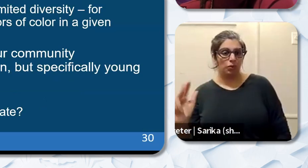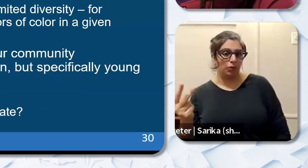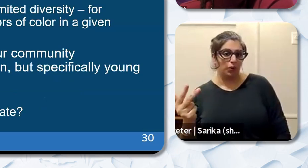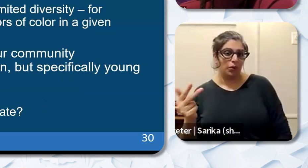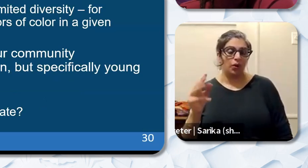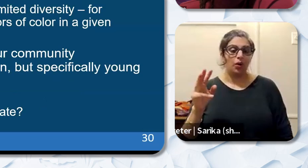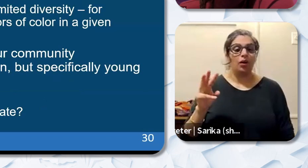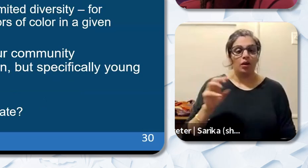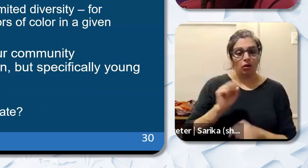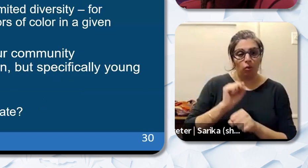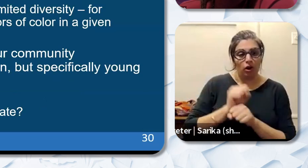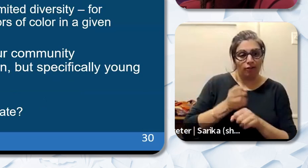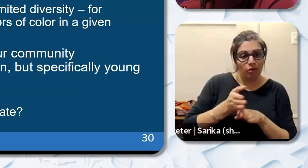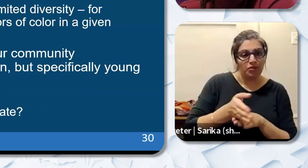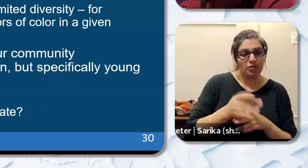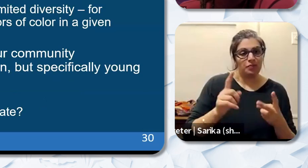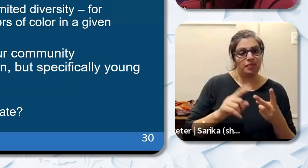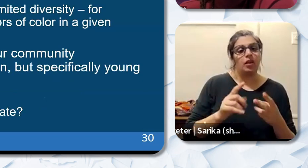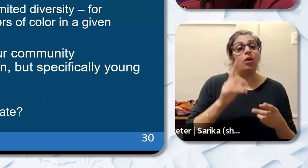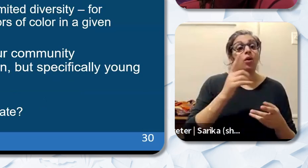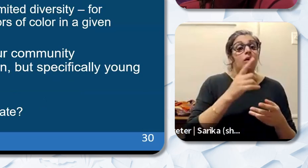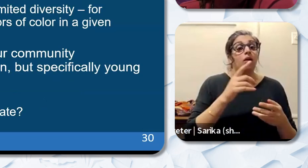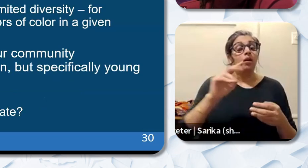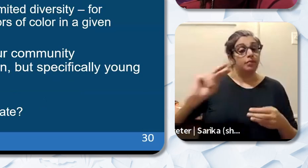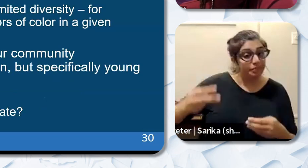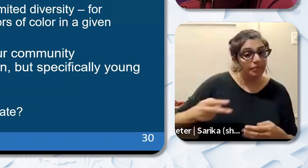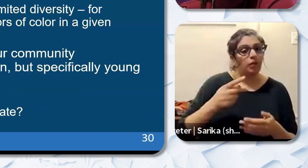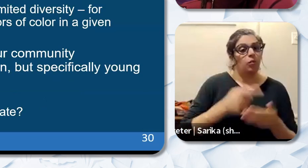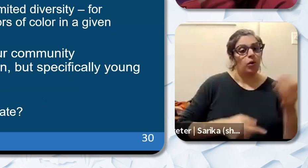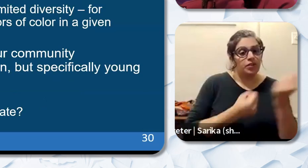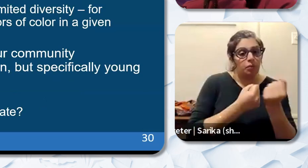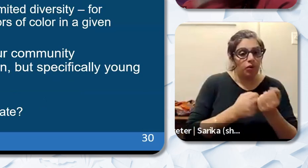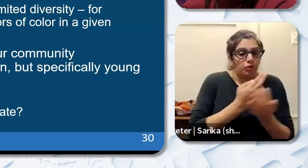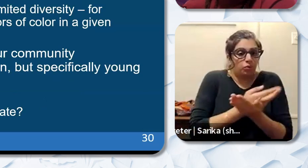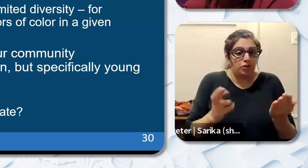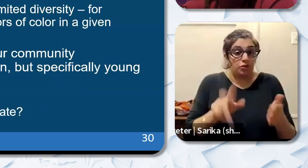Black educators? What strategies do you think are most effective in returning Black educators? And